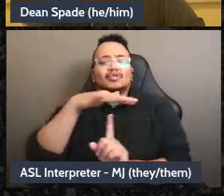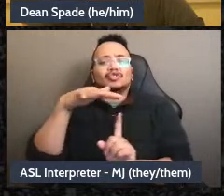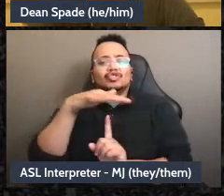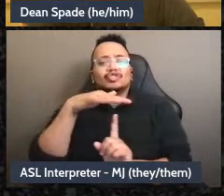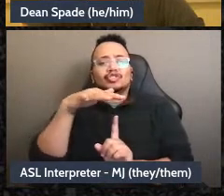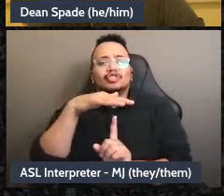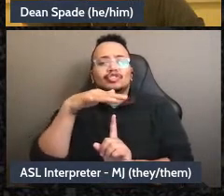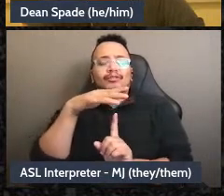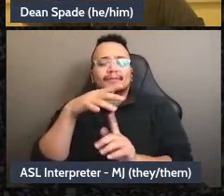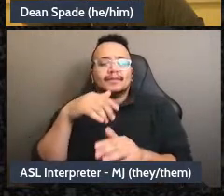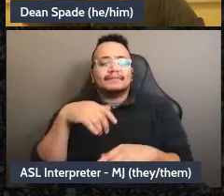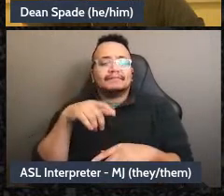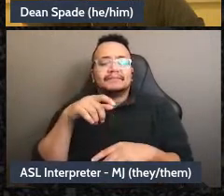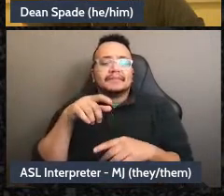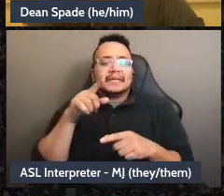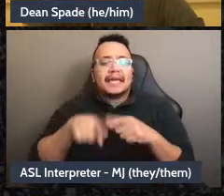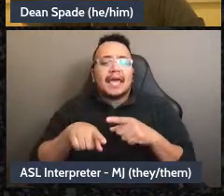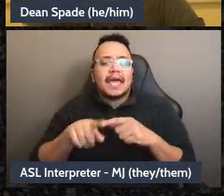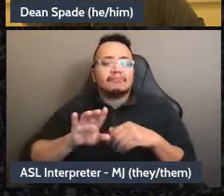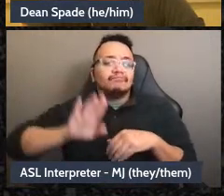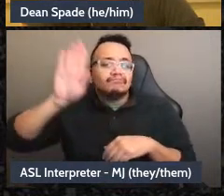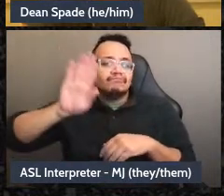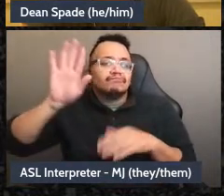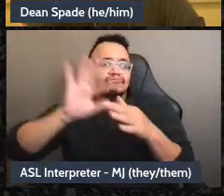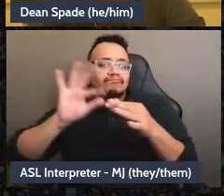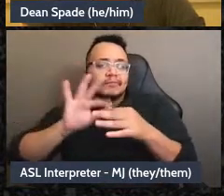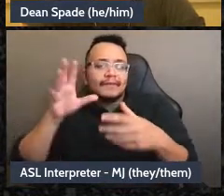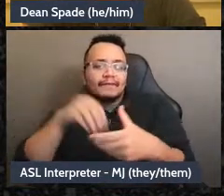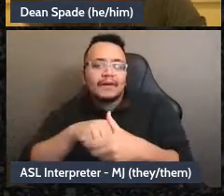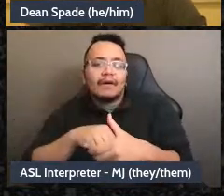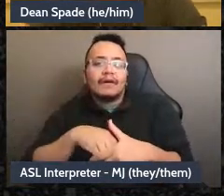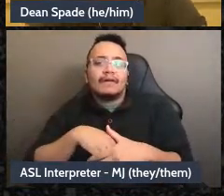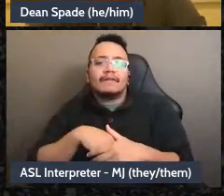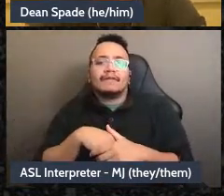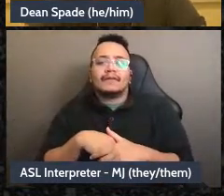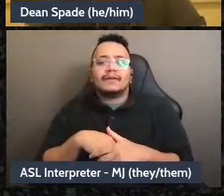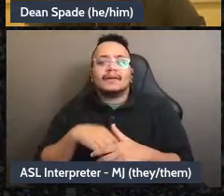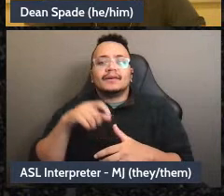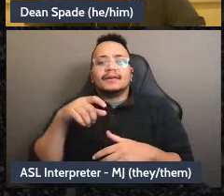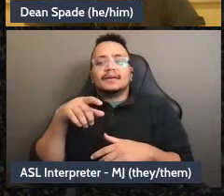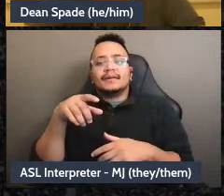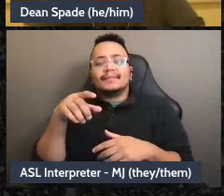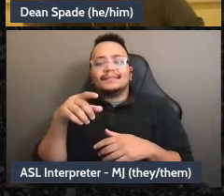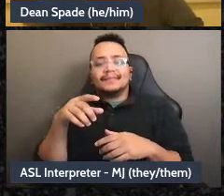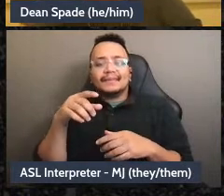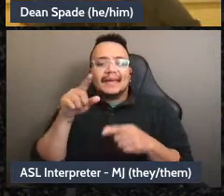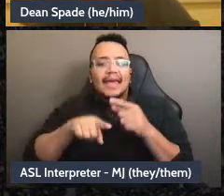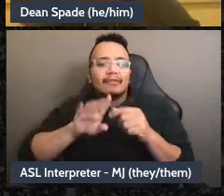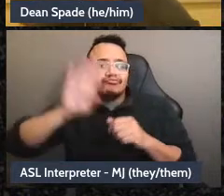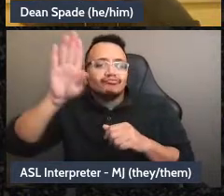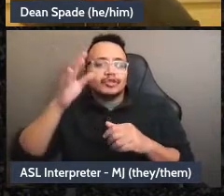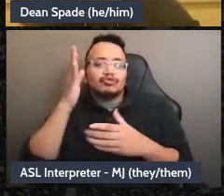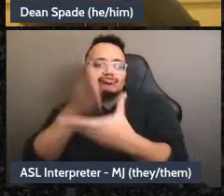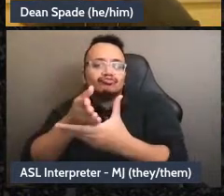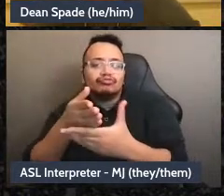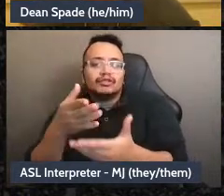perspective? I think that's a group culture problem in which we might-I might recommend having